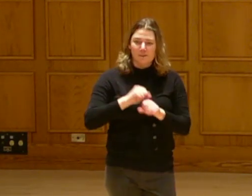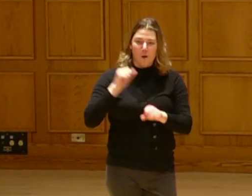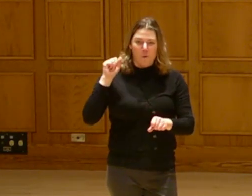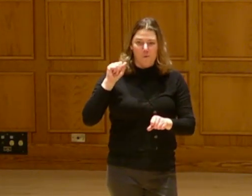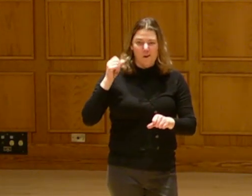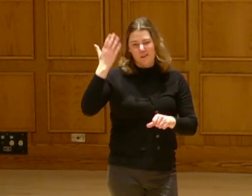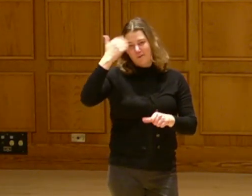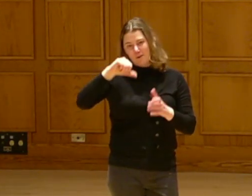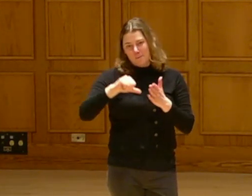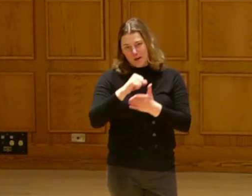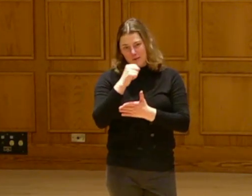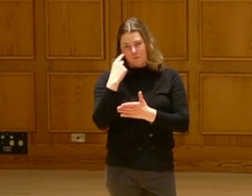We ended up having a rolling stone.